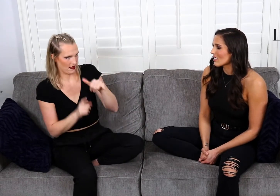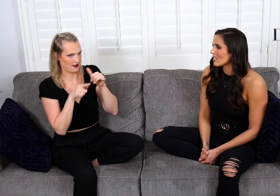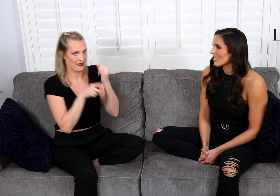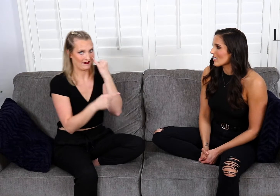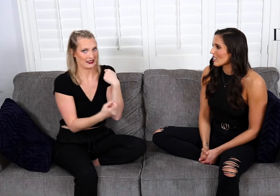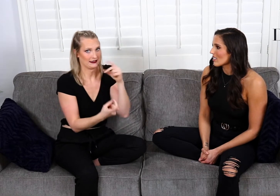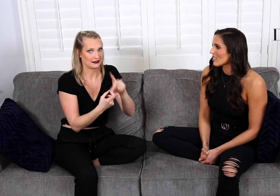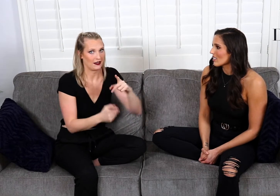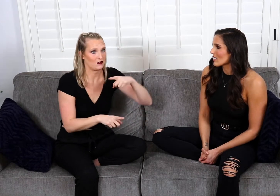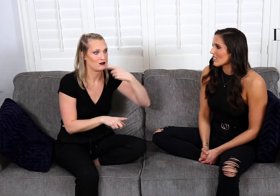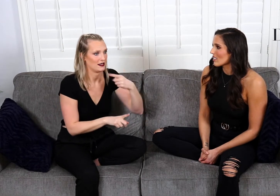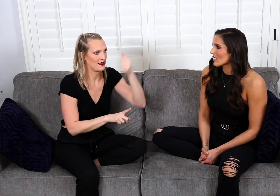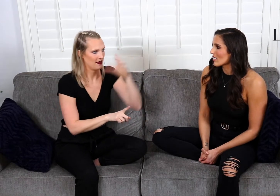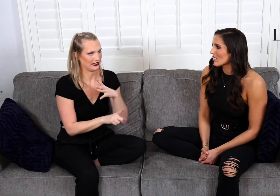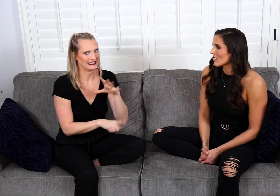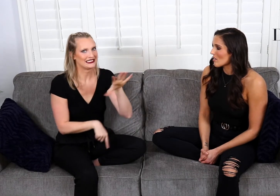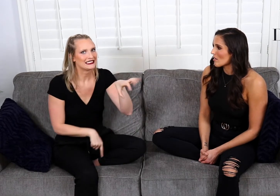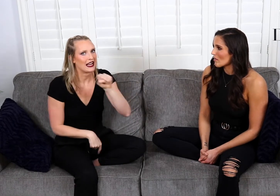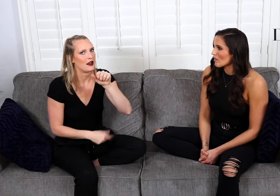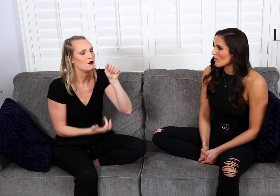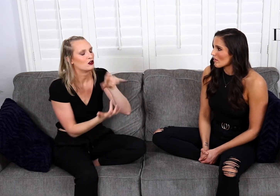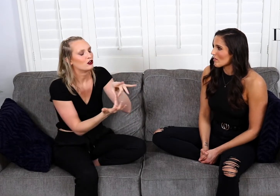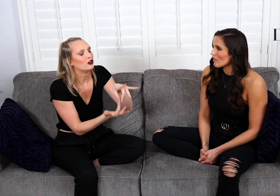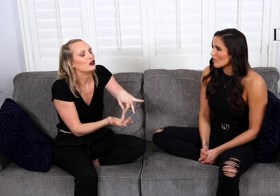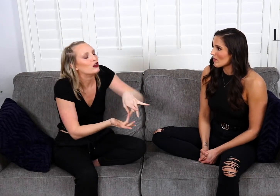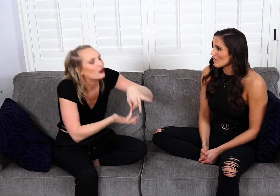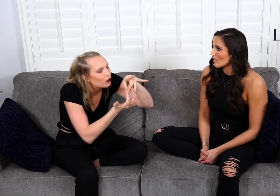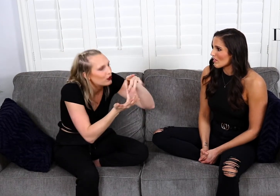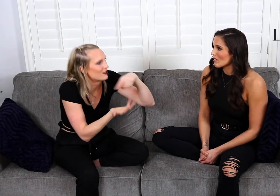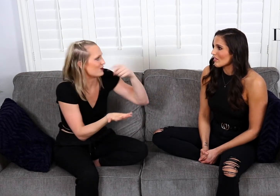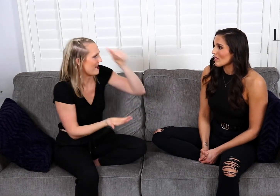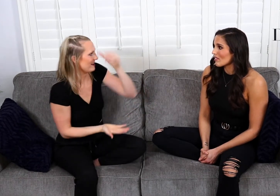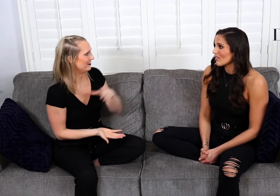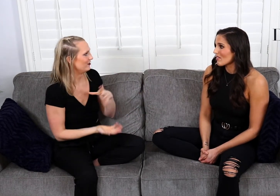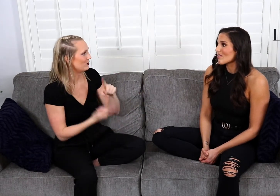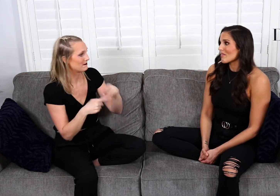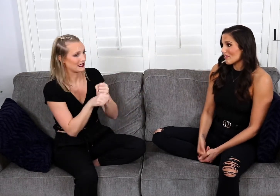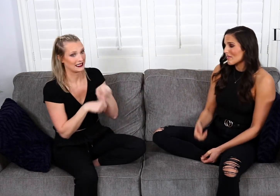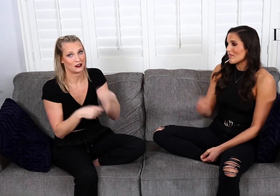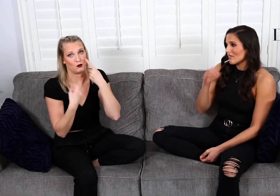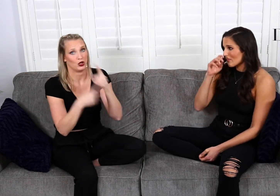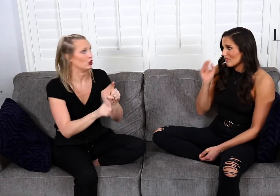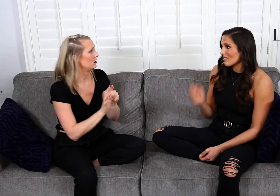If I date a hearing guy, it's going to take a unique hearing individual to make this work.